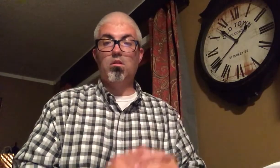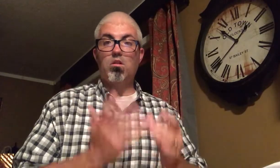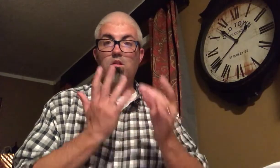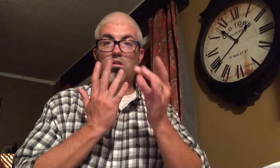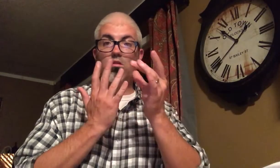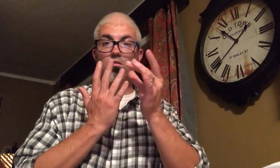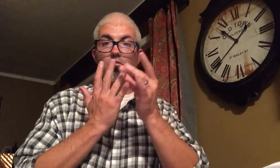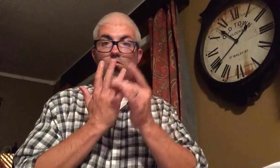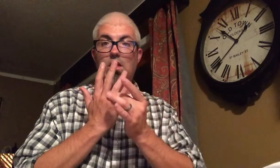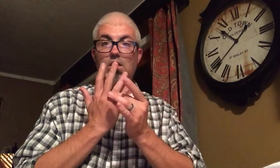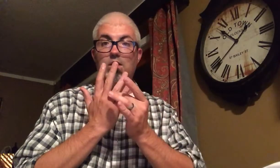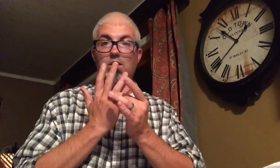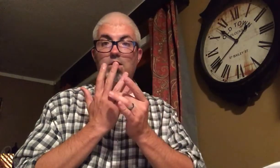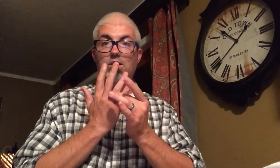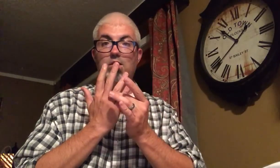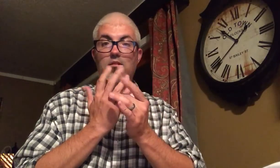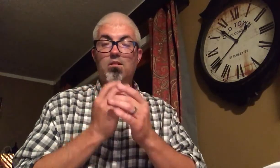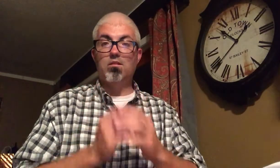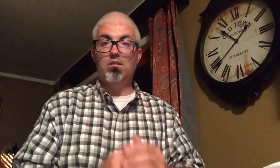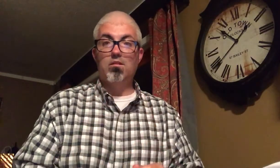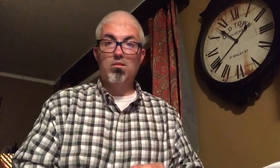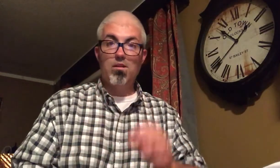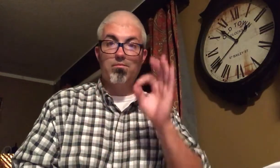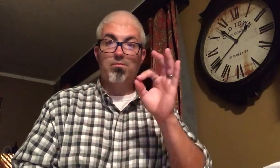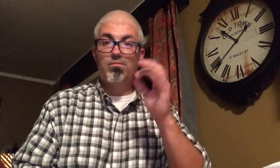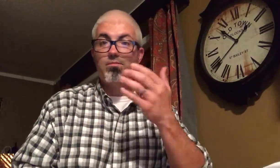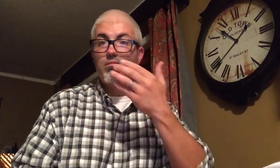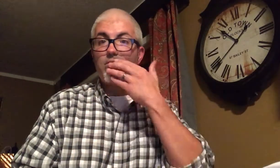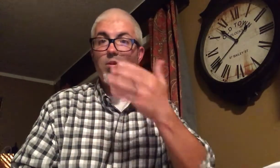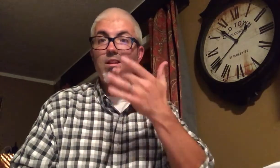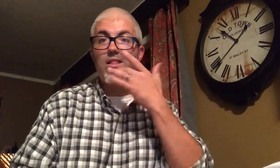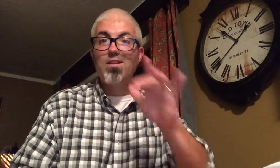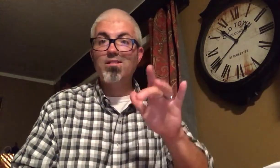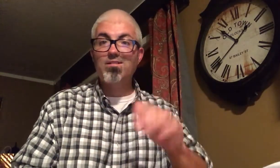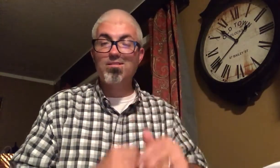RING GOOD LUCK!